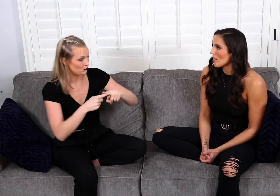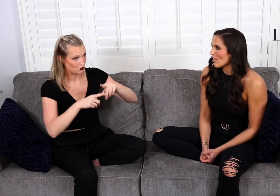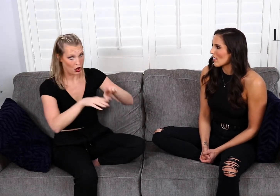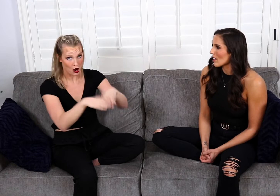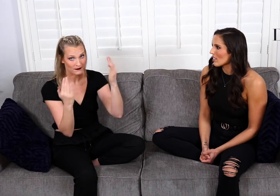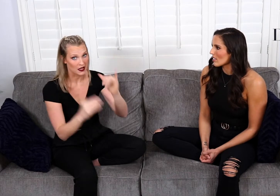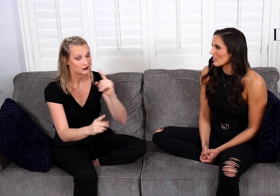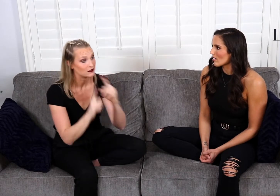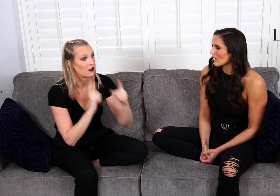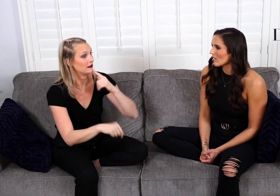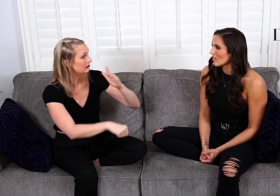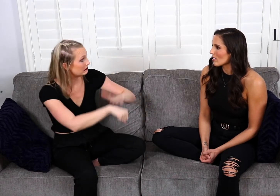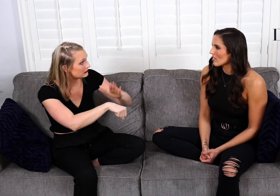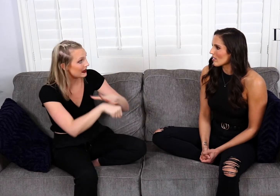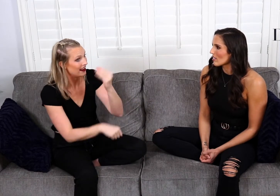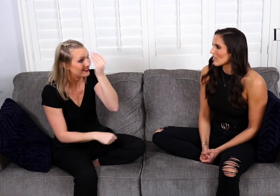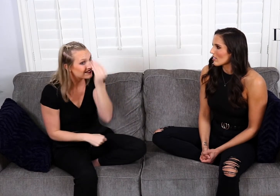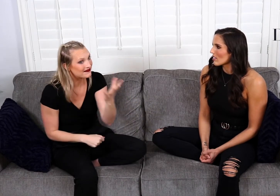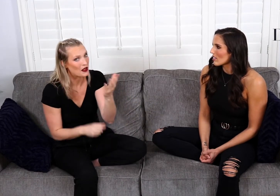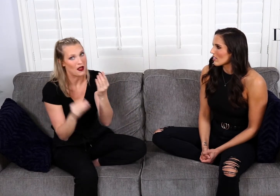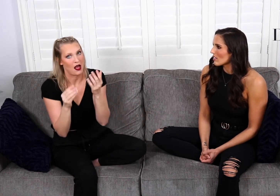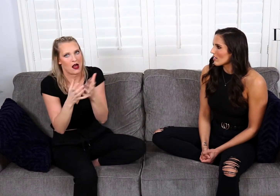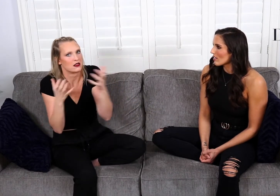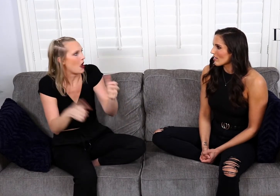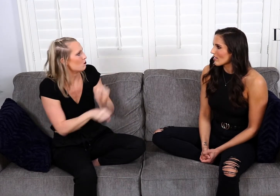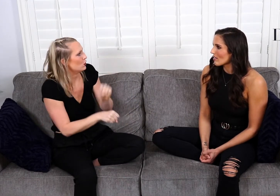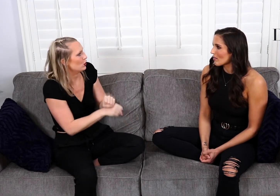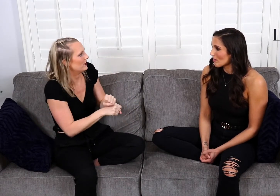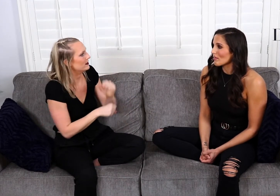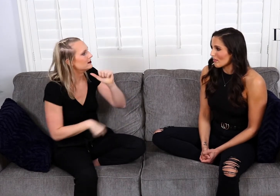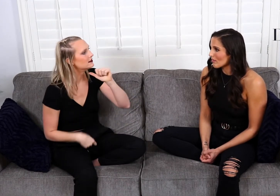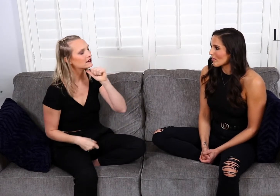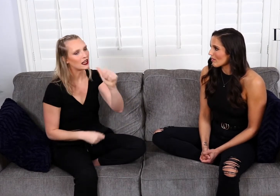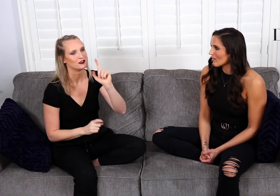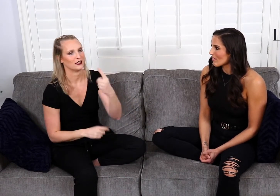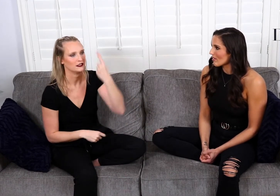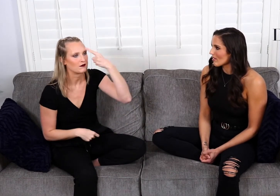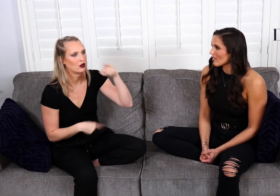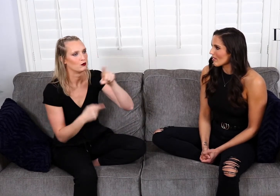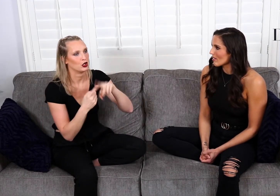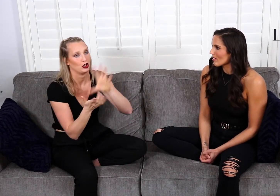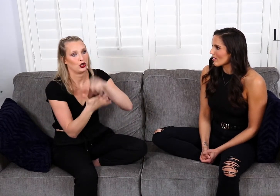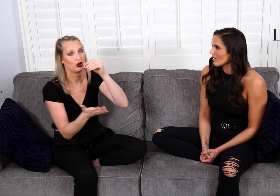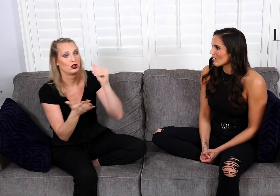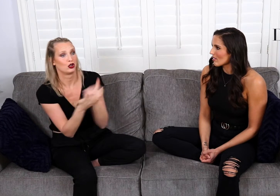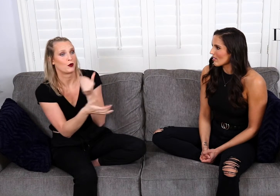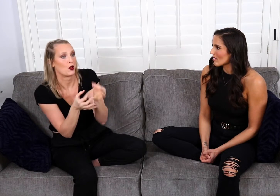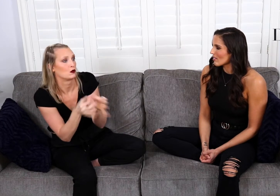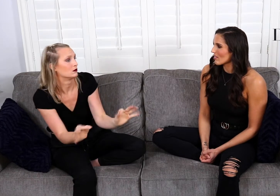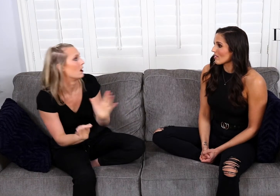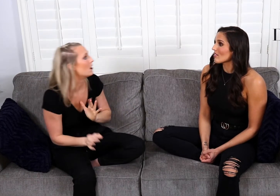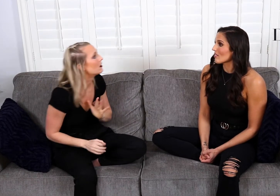to open up that conversation and to let you know that there's going to be a lot of work in this. and it’s not just for you to learn a new language and